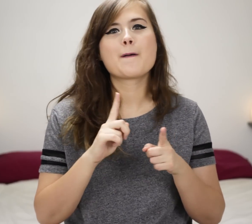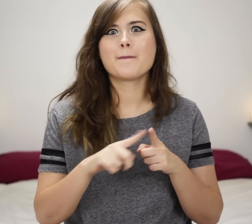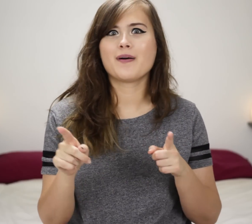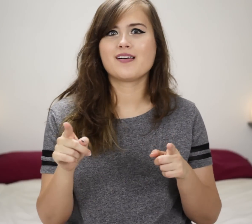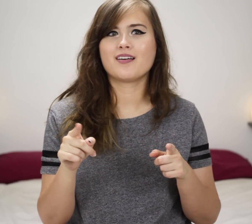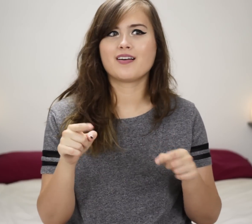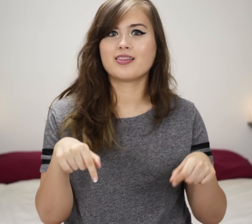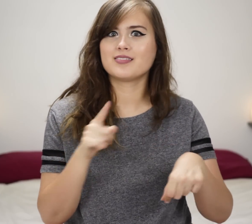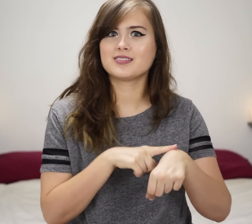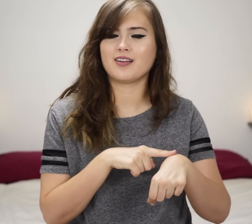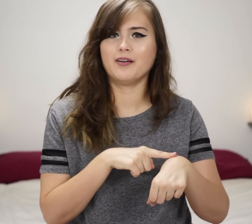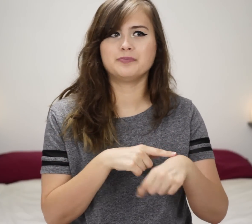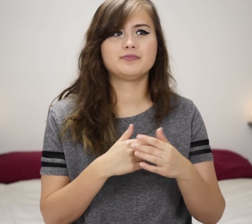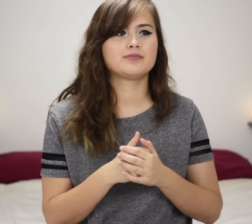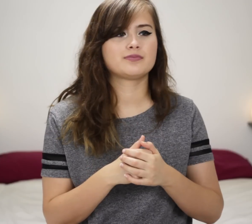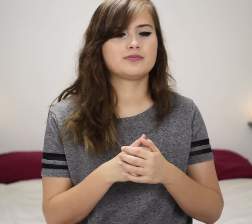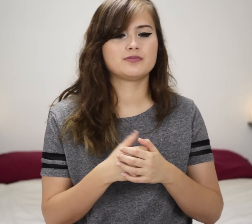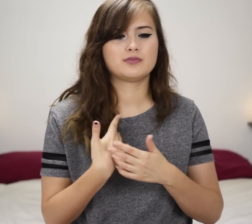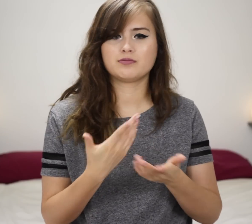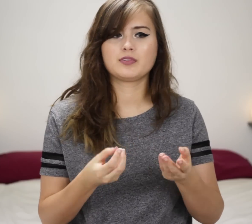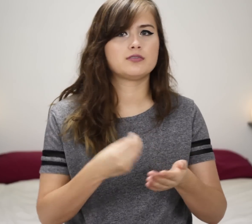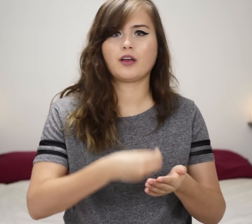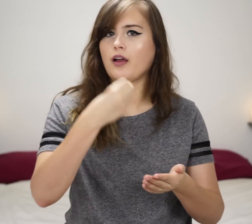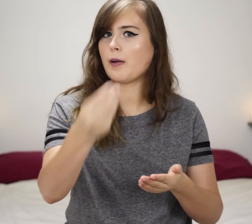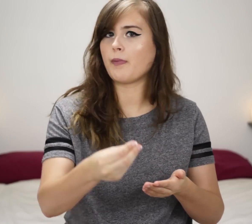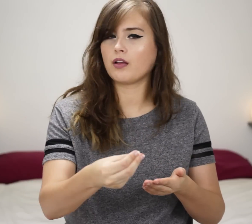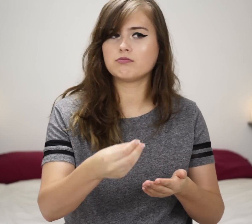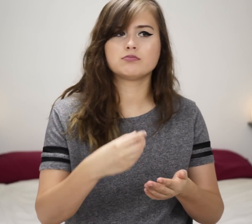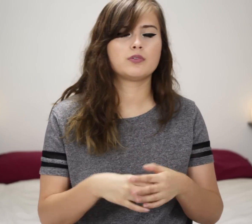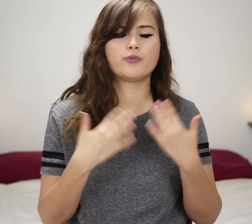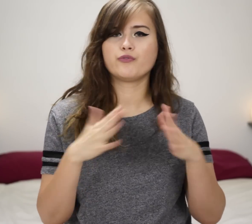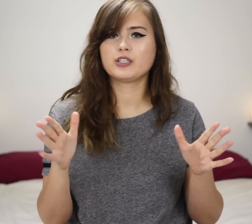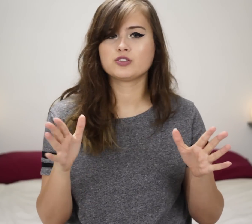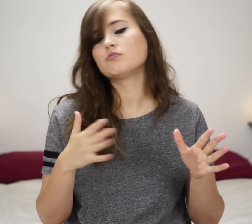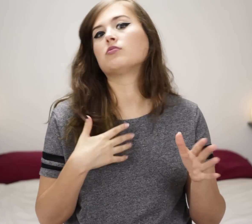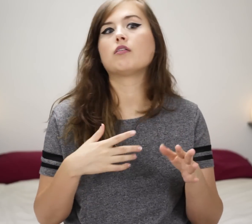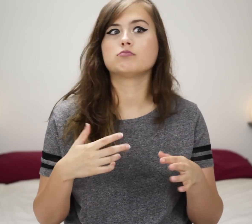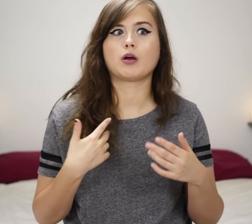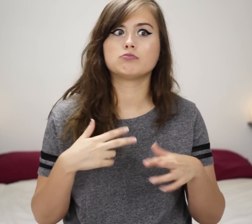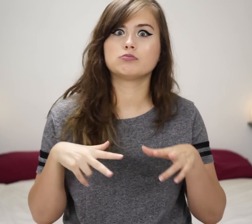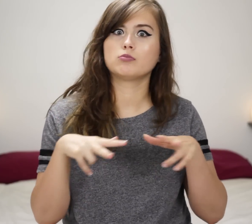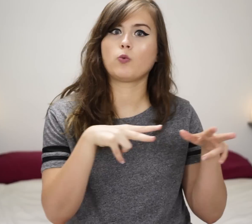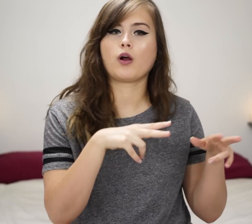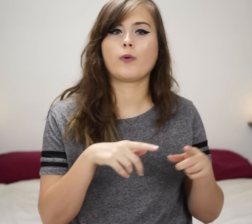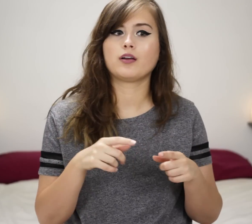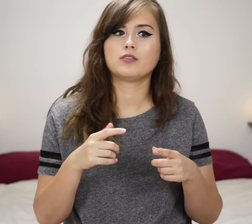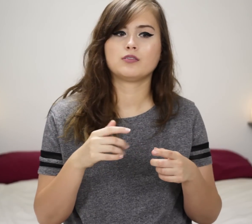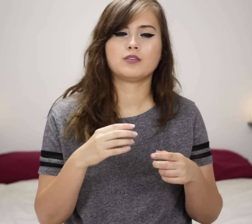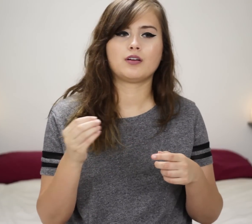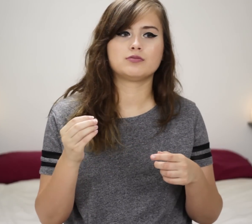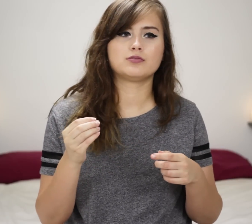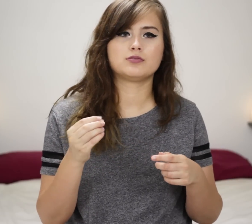But this time after paying, I started walking away and